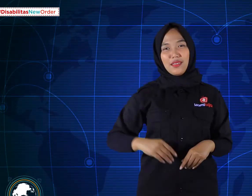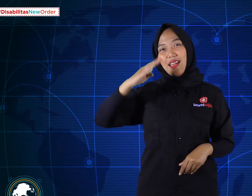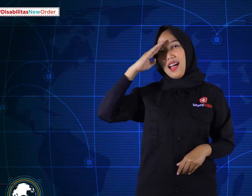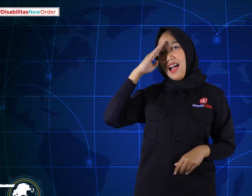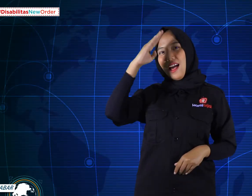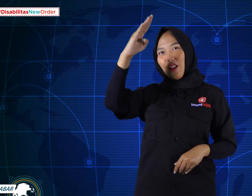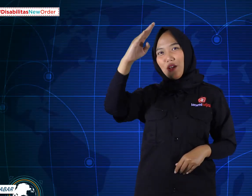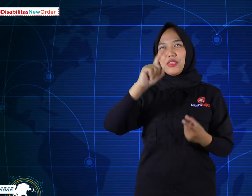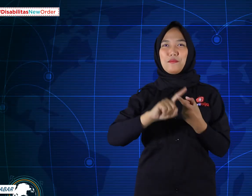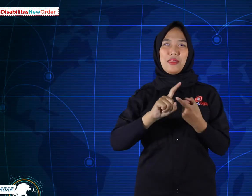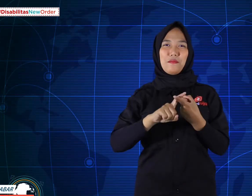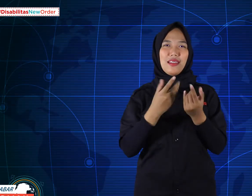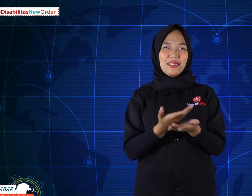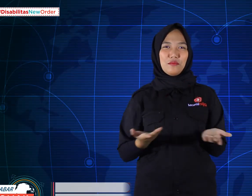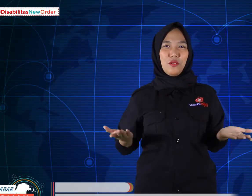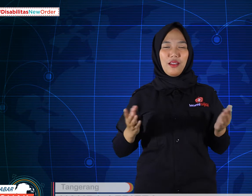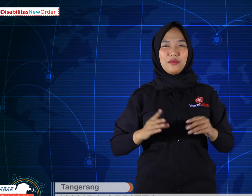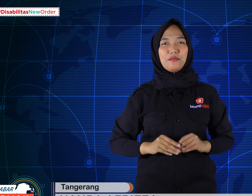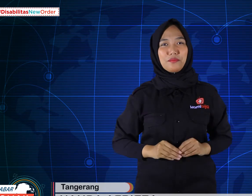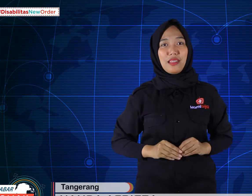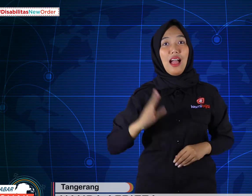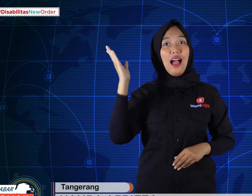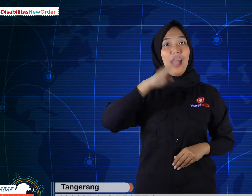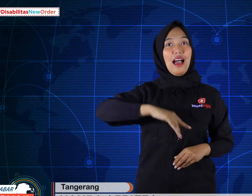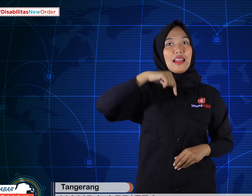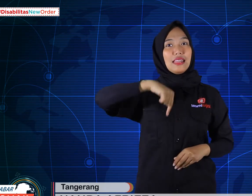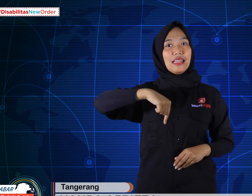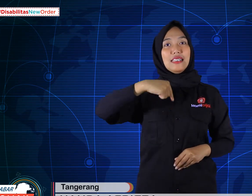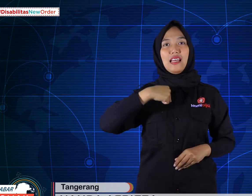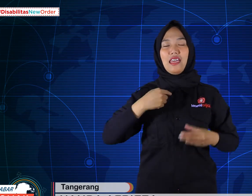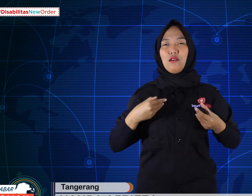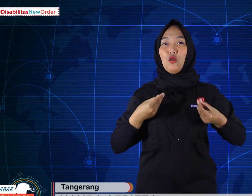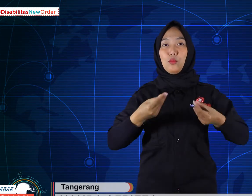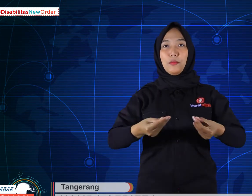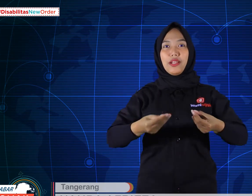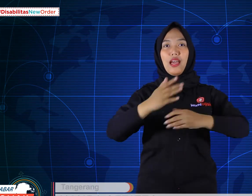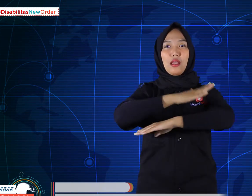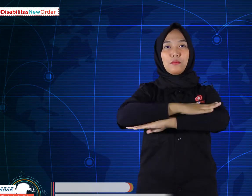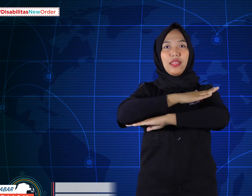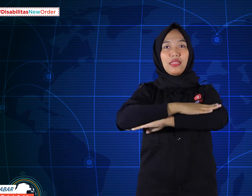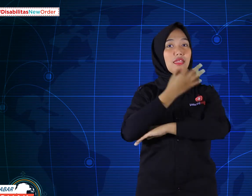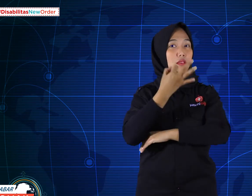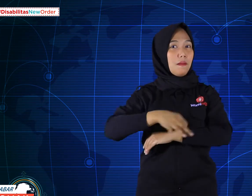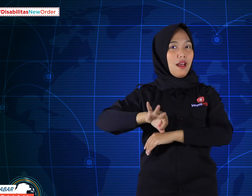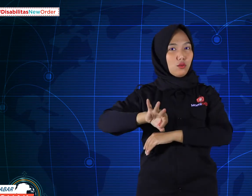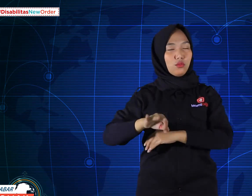Hello friends, today I will give you the latest news.